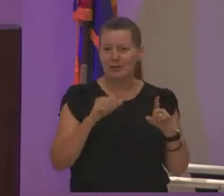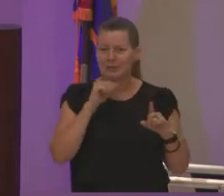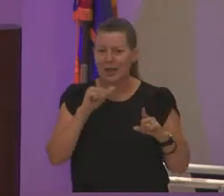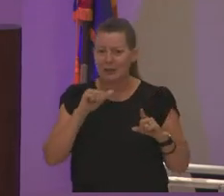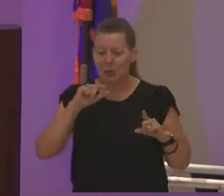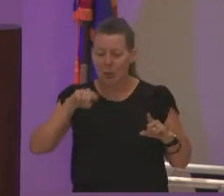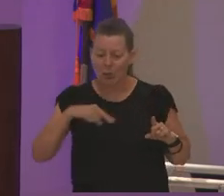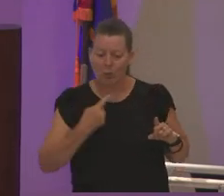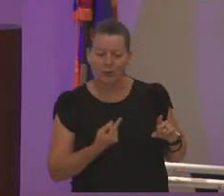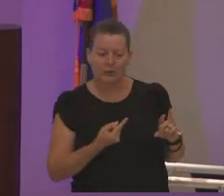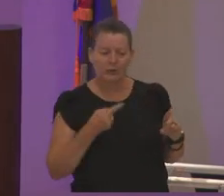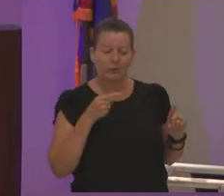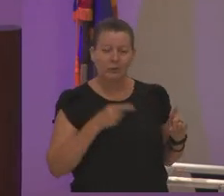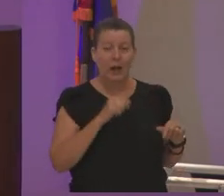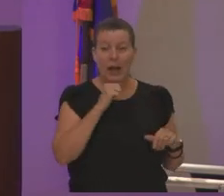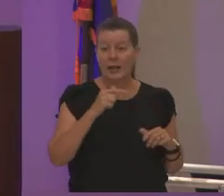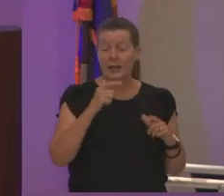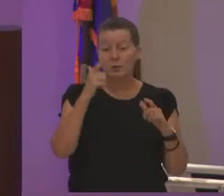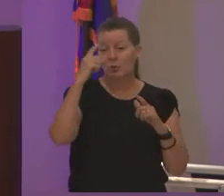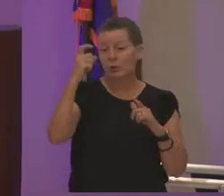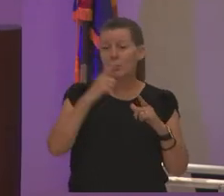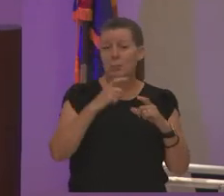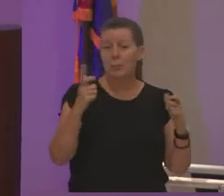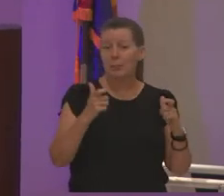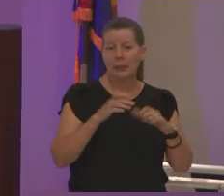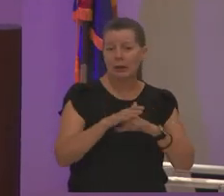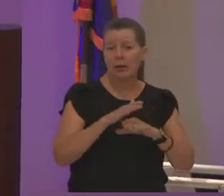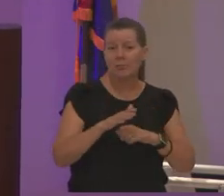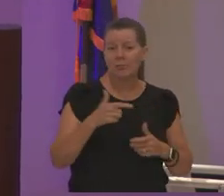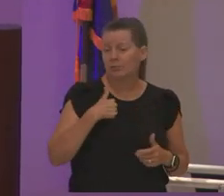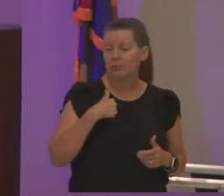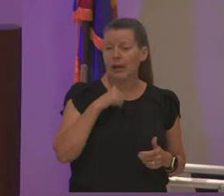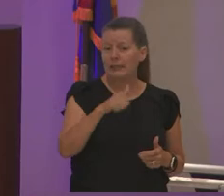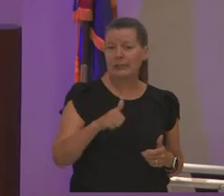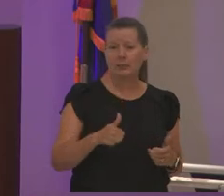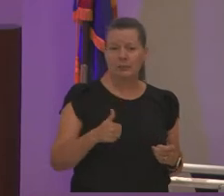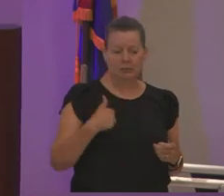that i didn't dream big enough i didn't dream big enough because i didn't know what a bigger dream